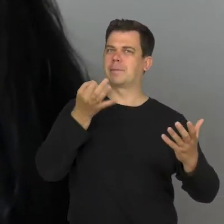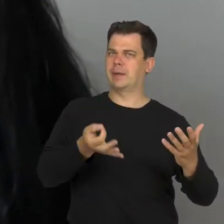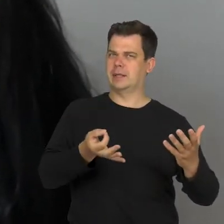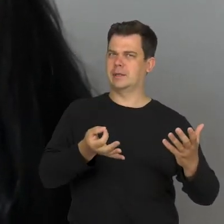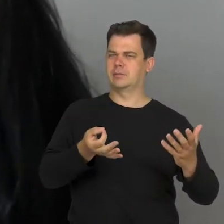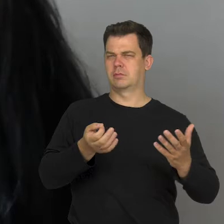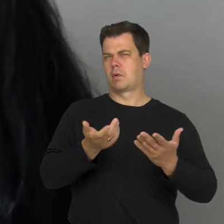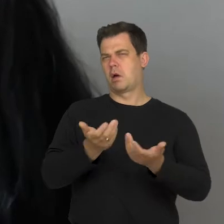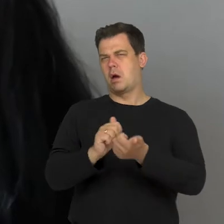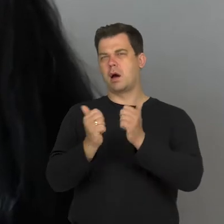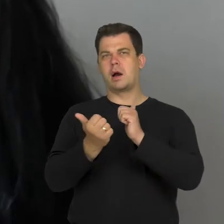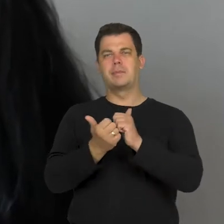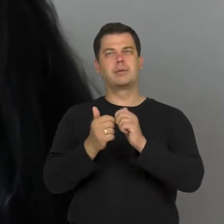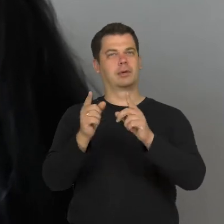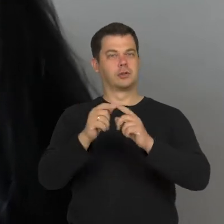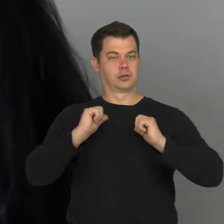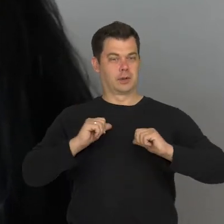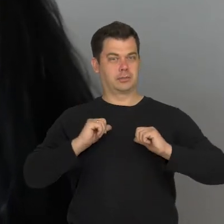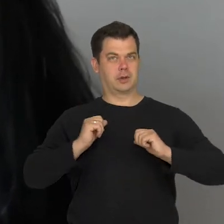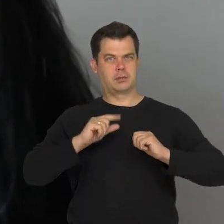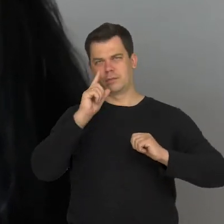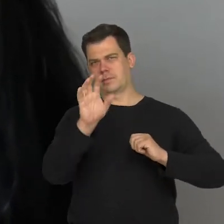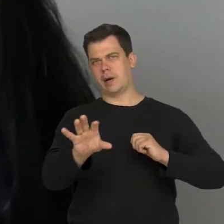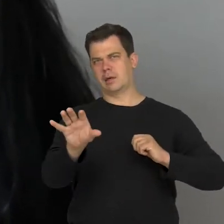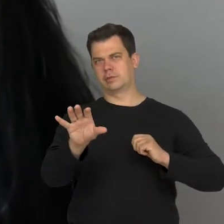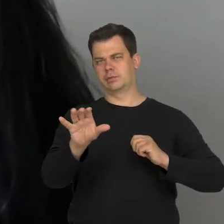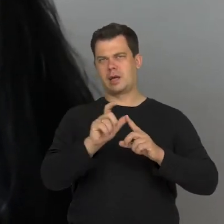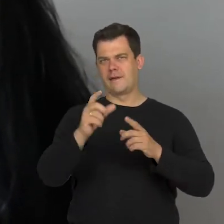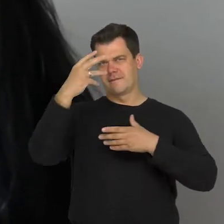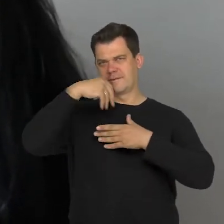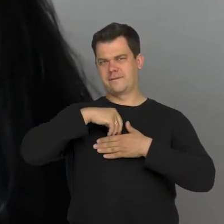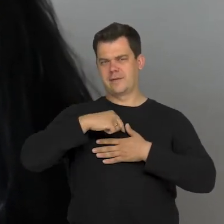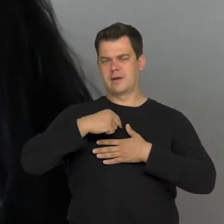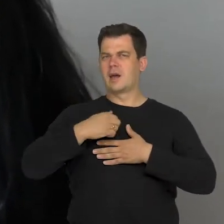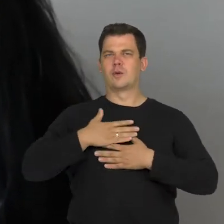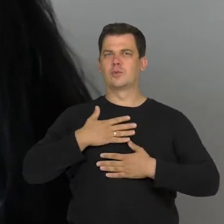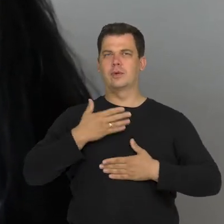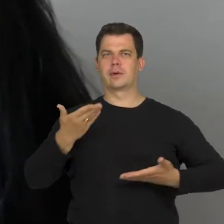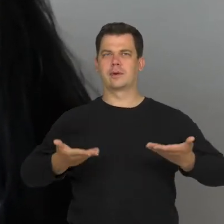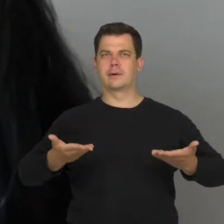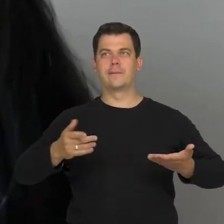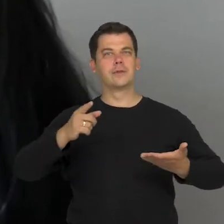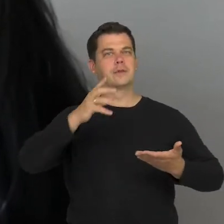or to confront oneself with the image which is a new type of image,